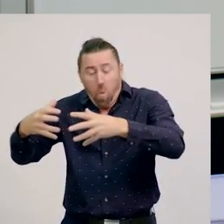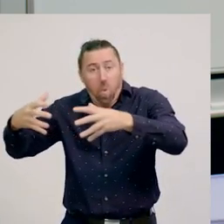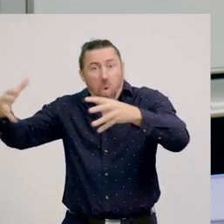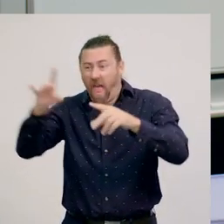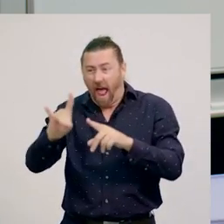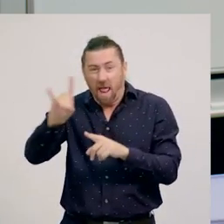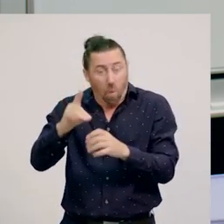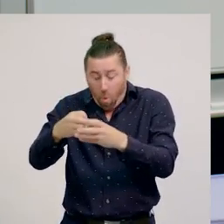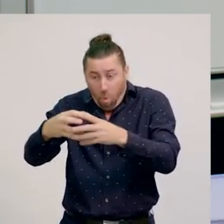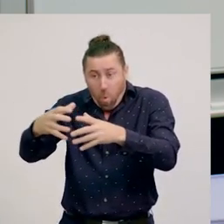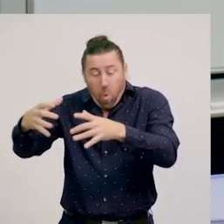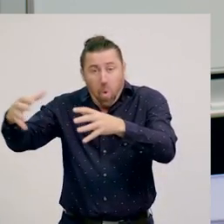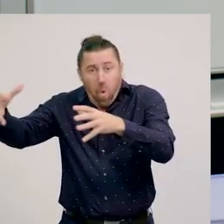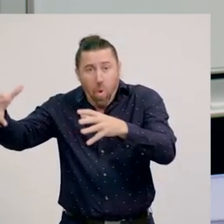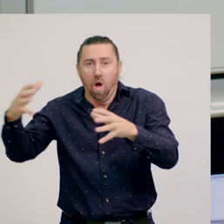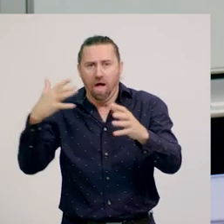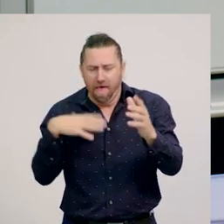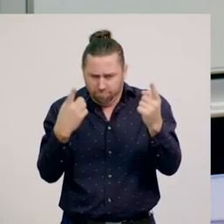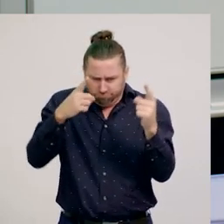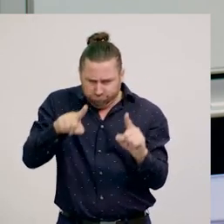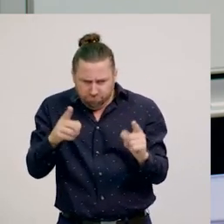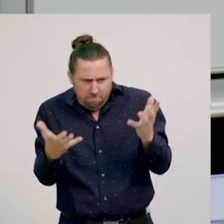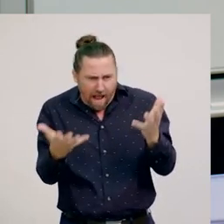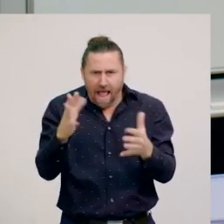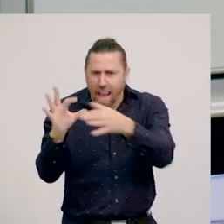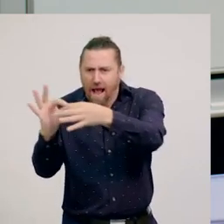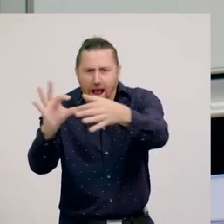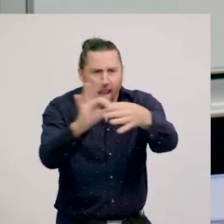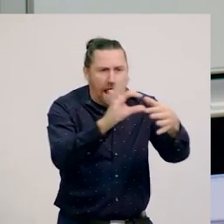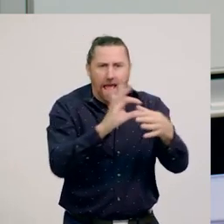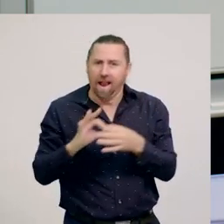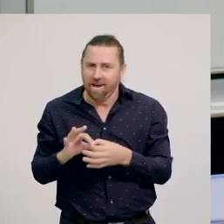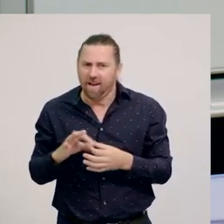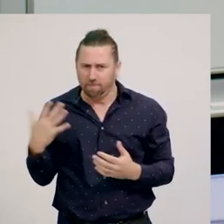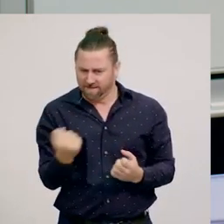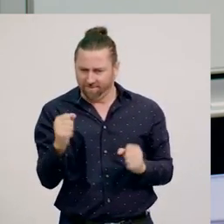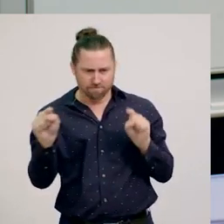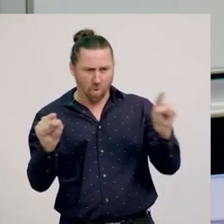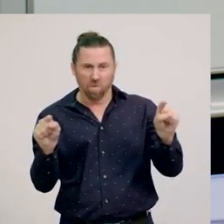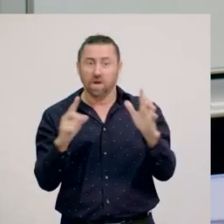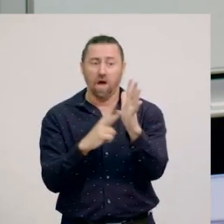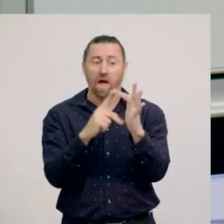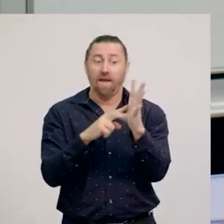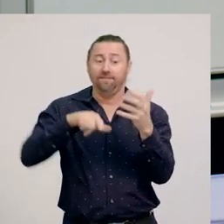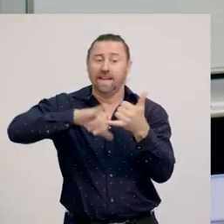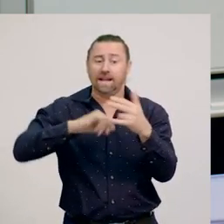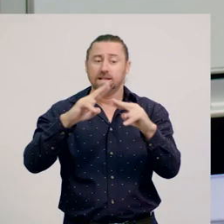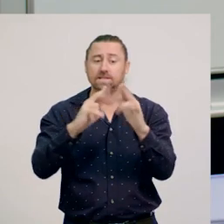this will affect the delicate balance of other interactions. Did you know that the Venus flytrap is also a predator?